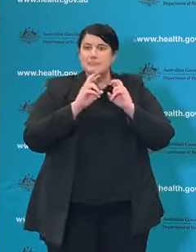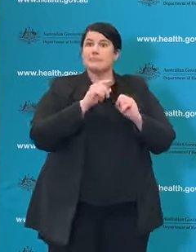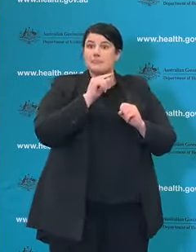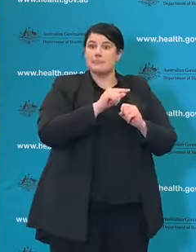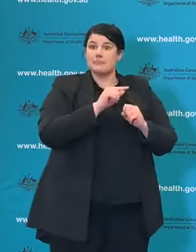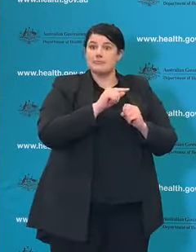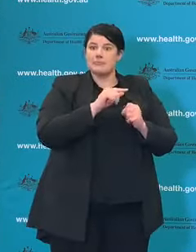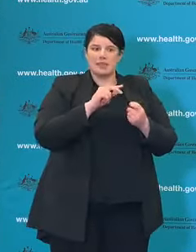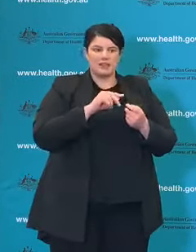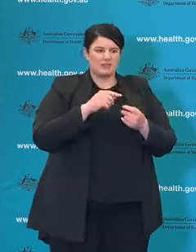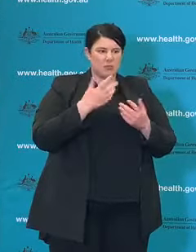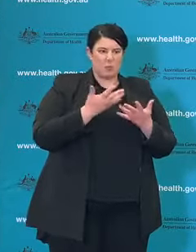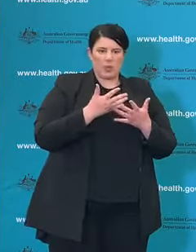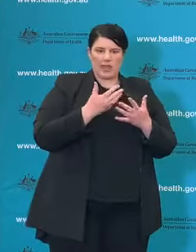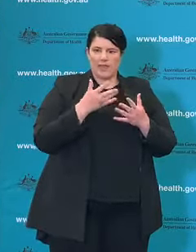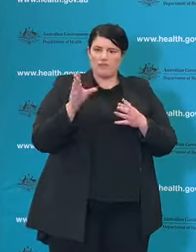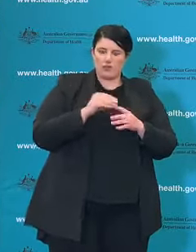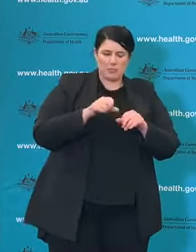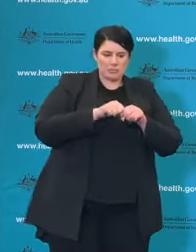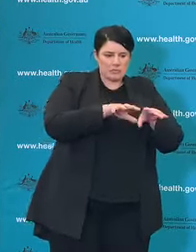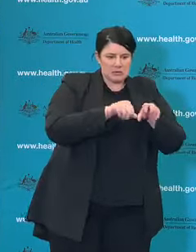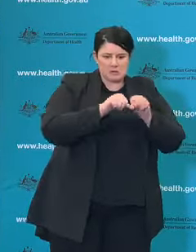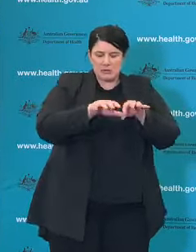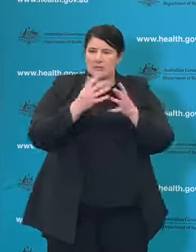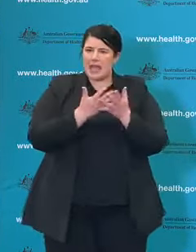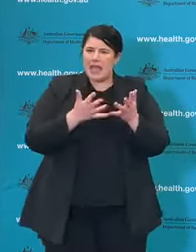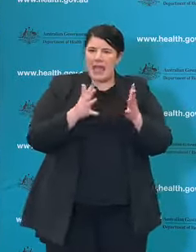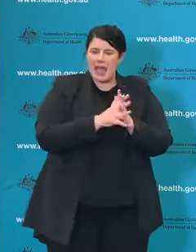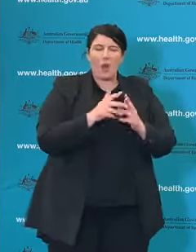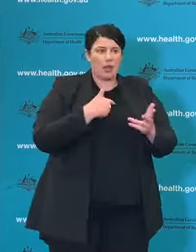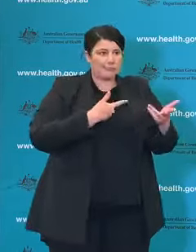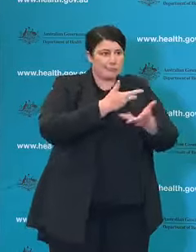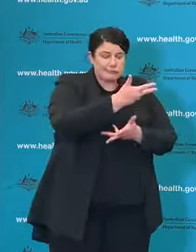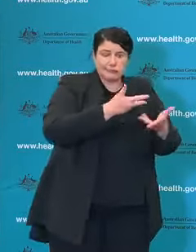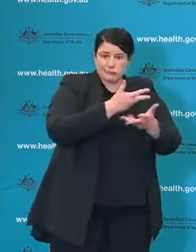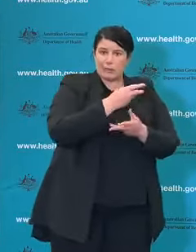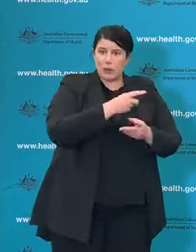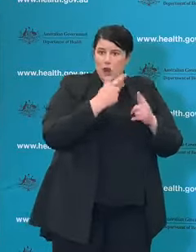down there. I've spoken directly